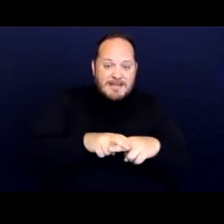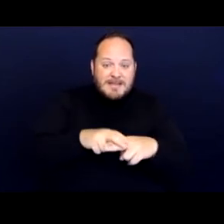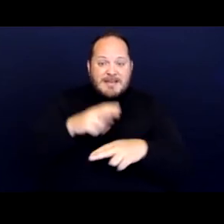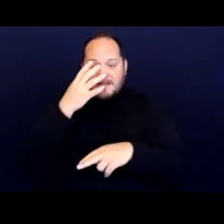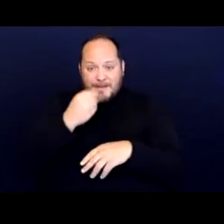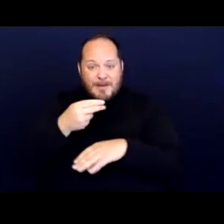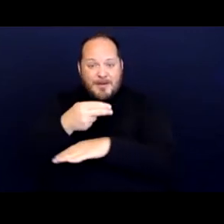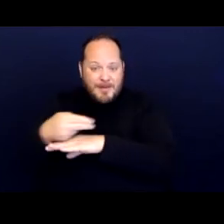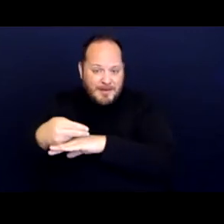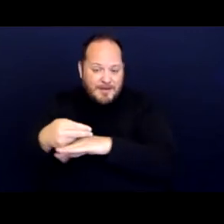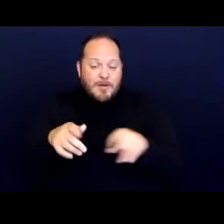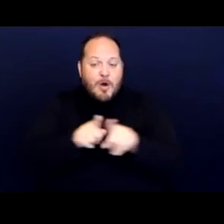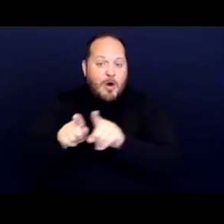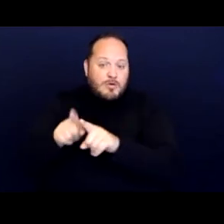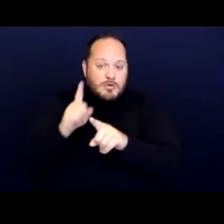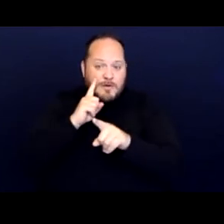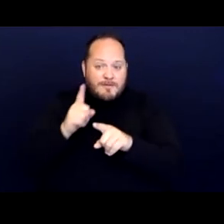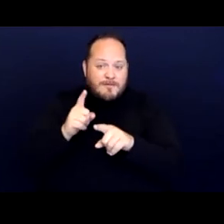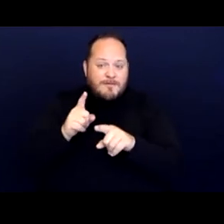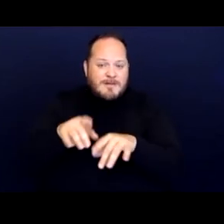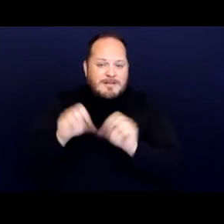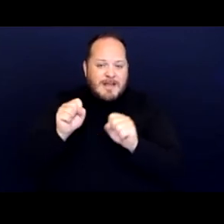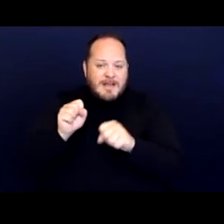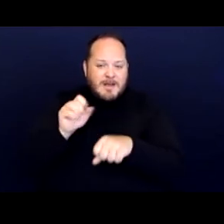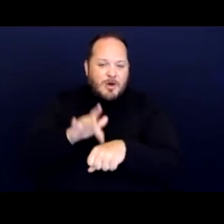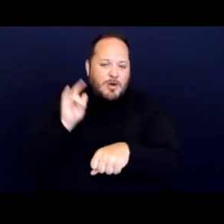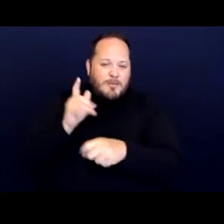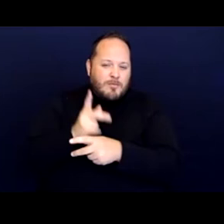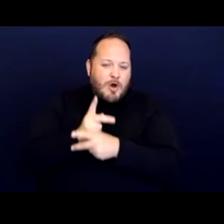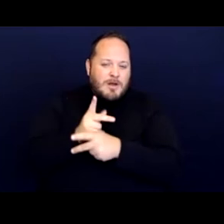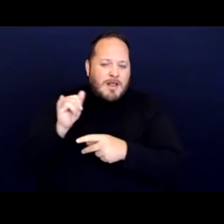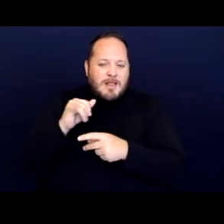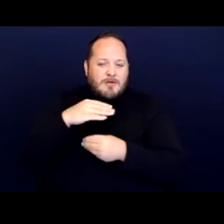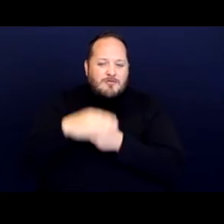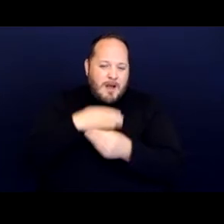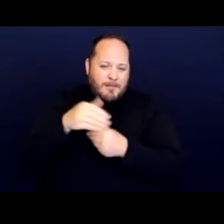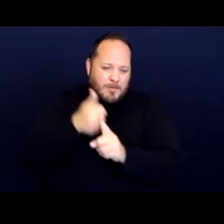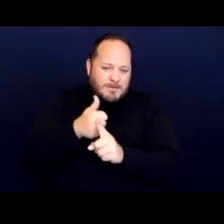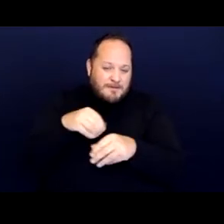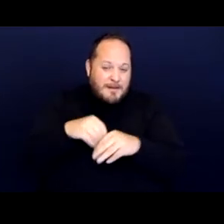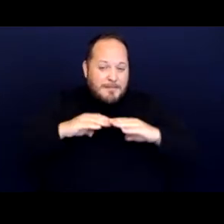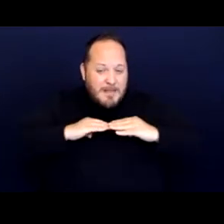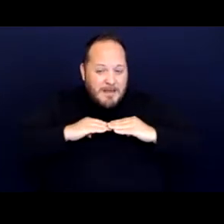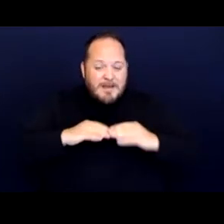and also for taking rudimentary precautions such as wrapping oneself in a blanket or sleeping on a piece of cardboard